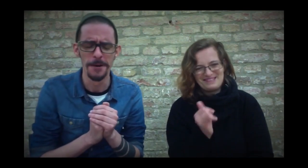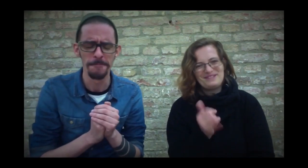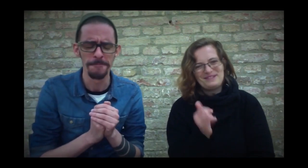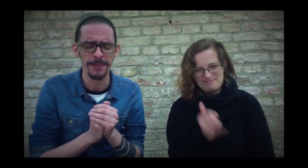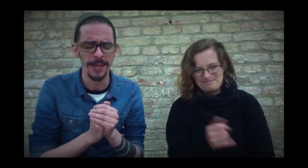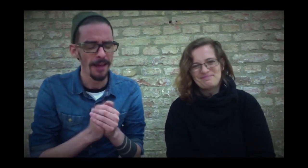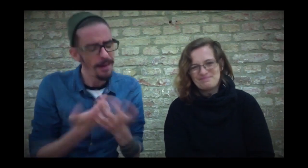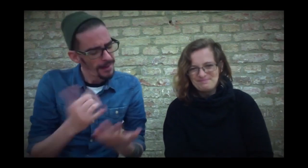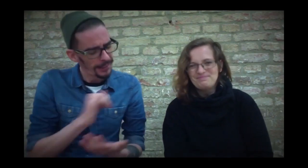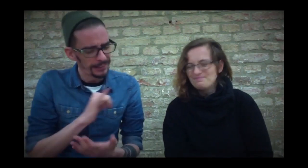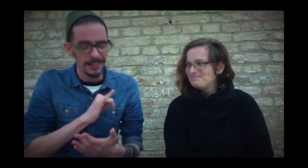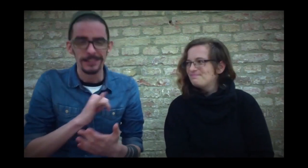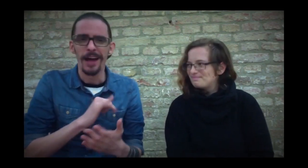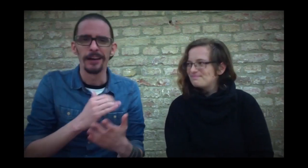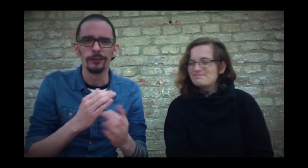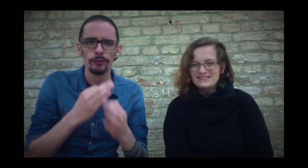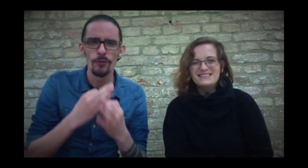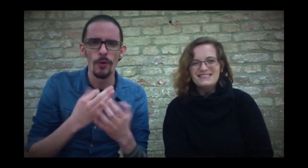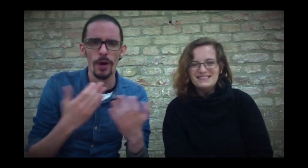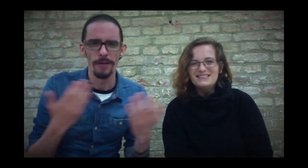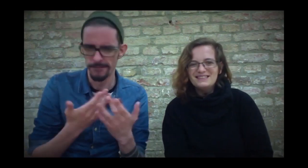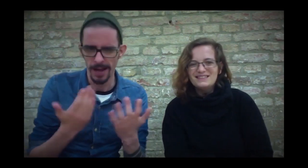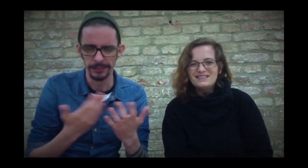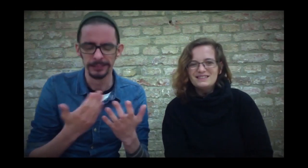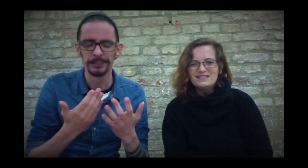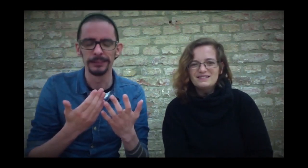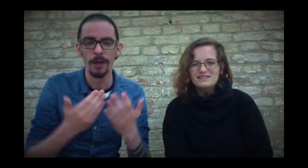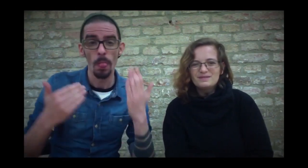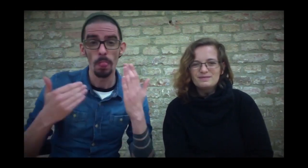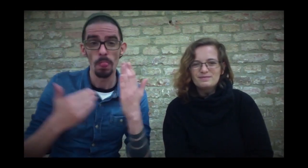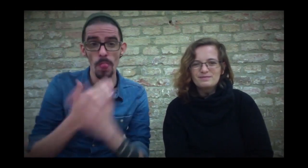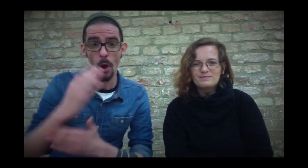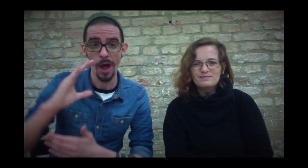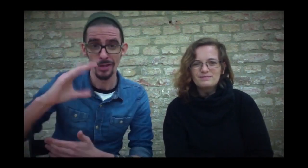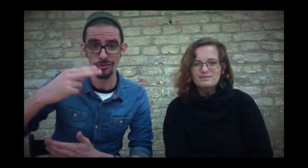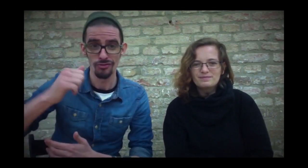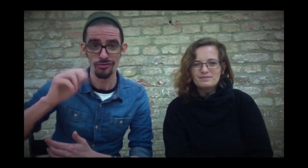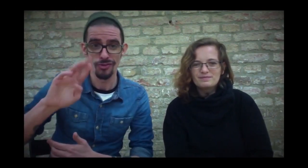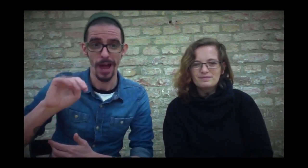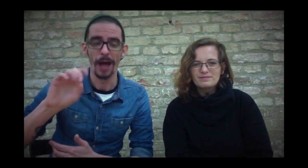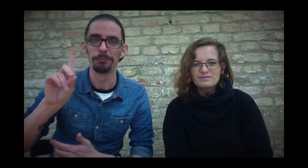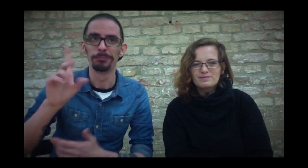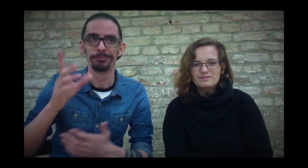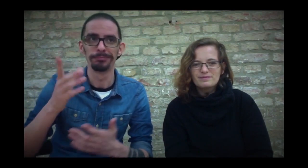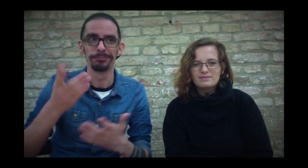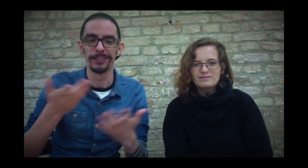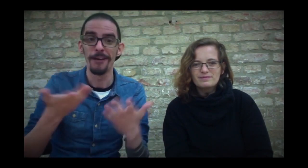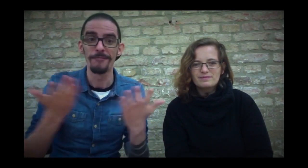Me too. It's interesting for me too that the new storyline of CHARMED